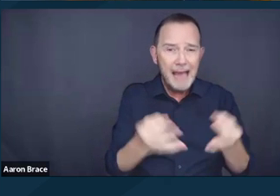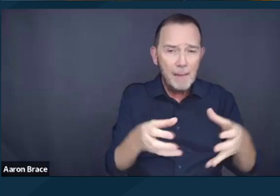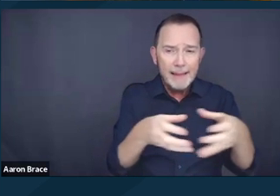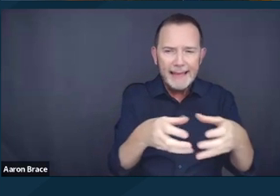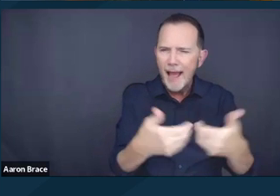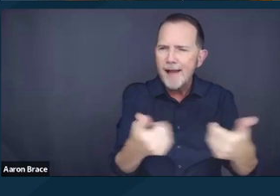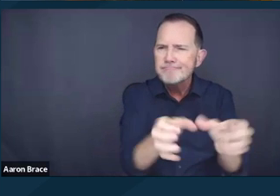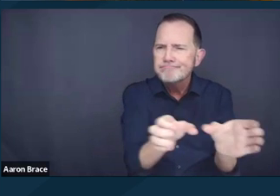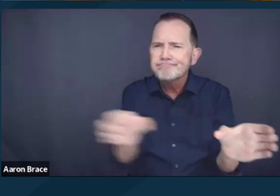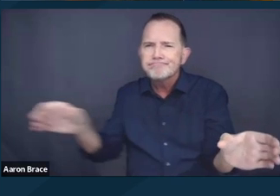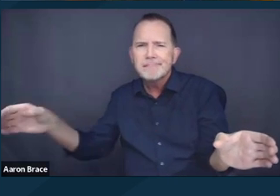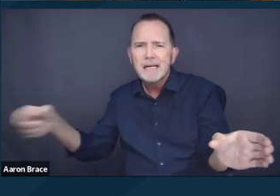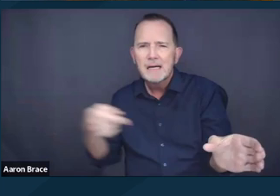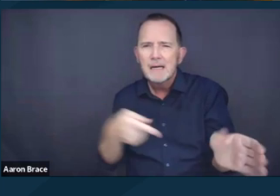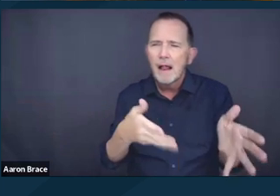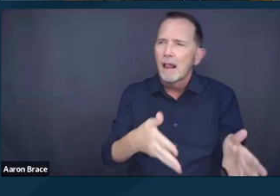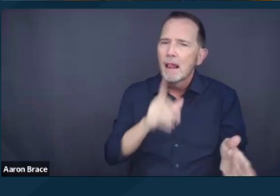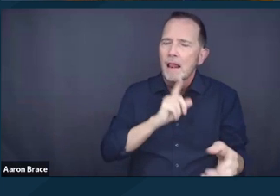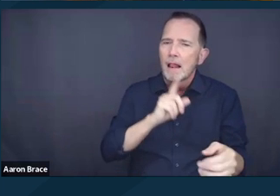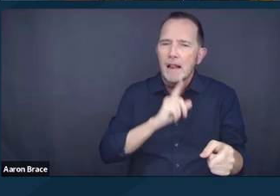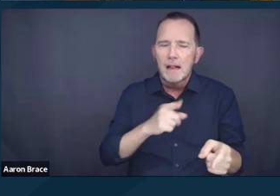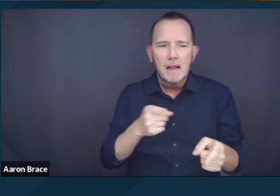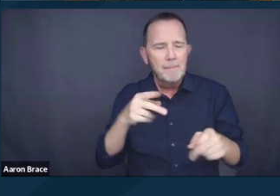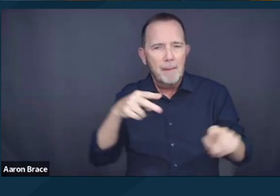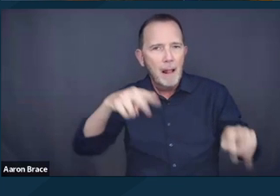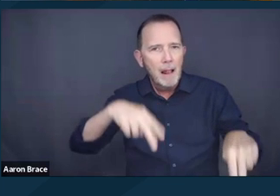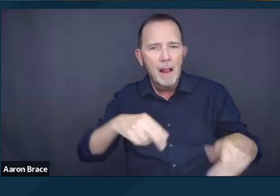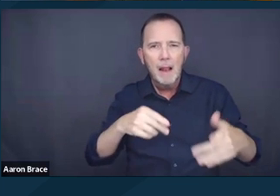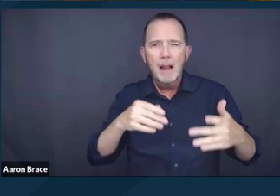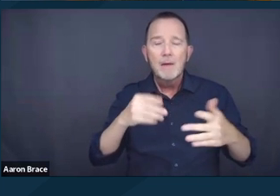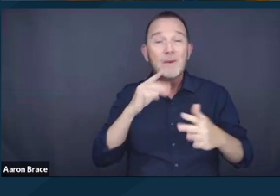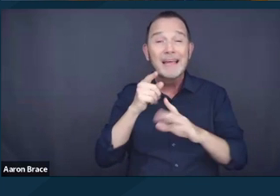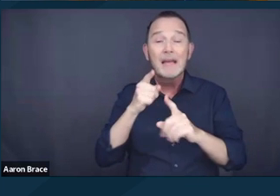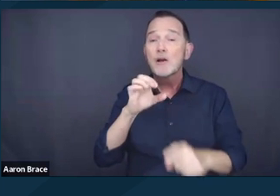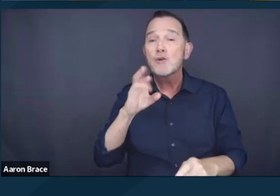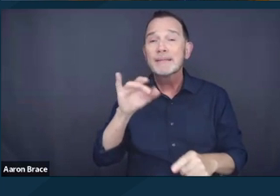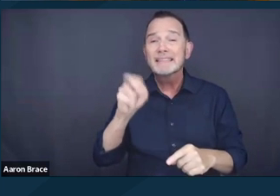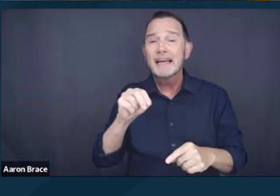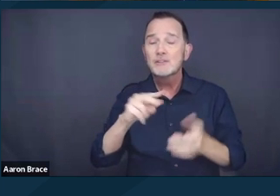and or human condition, all to devalue their existence in humanity across society.